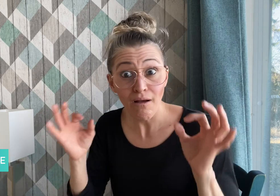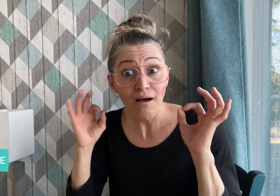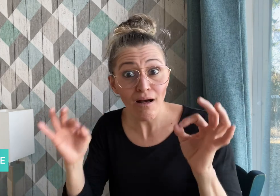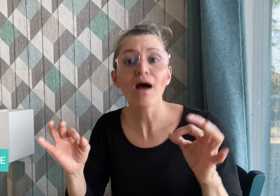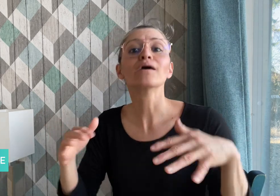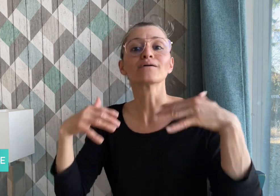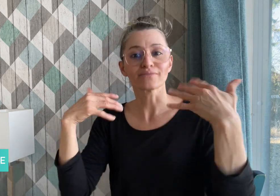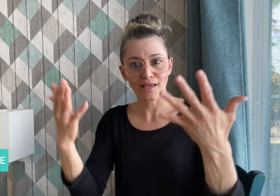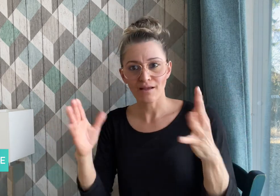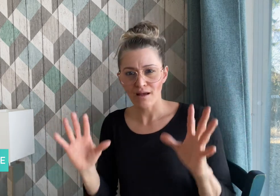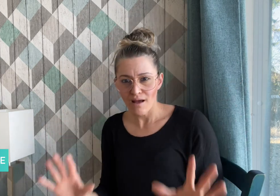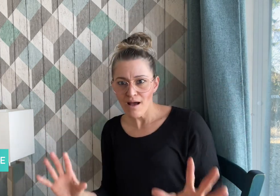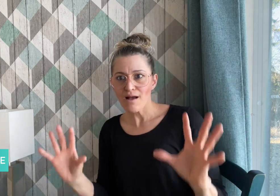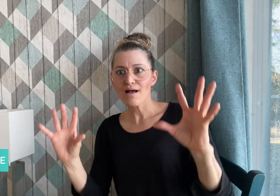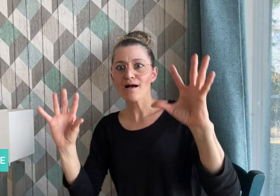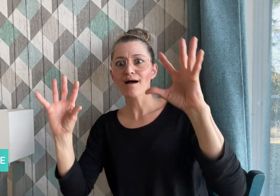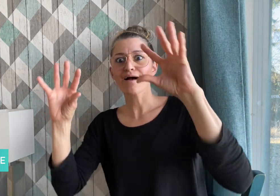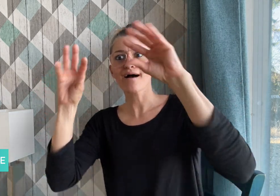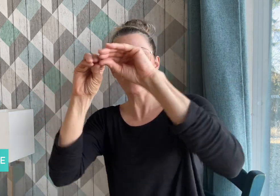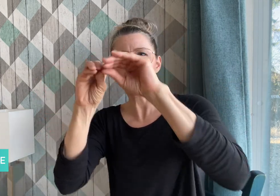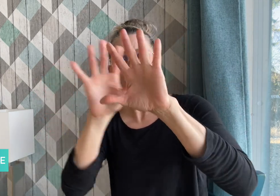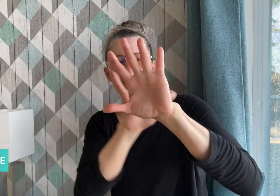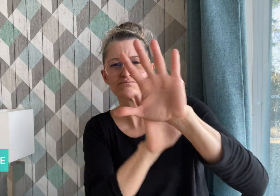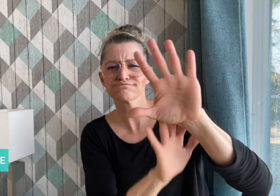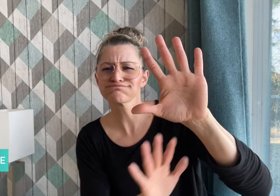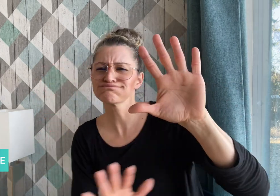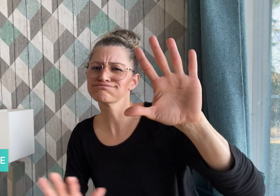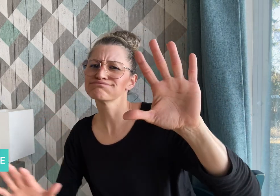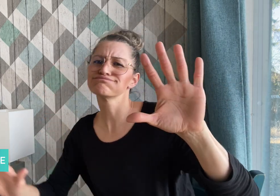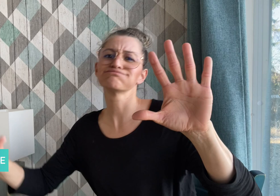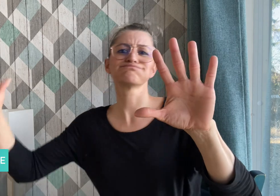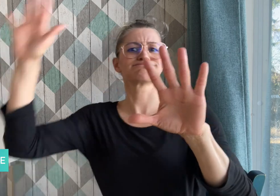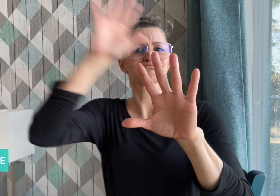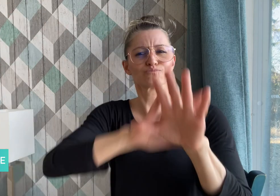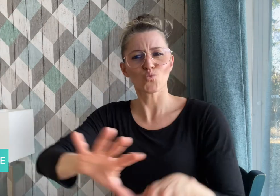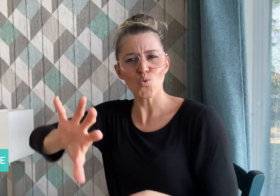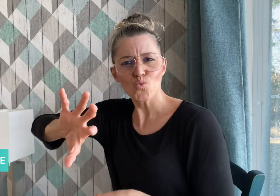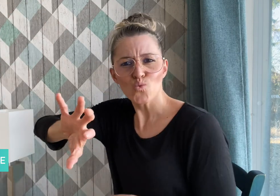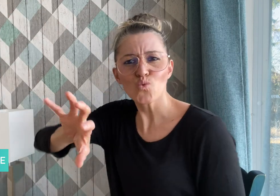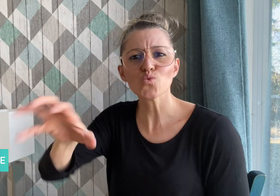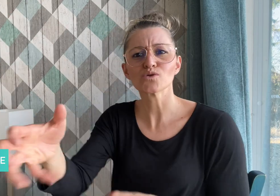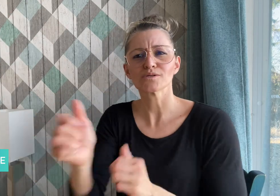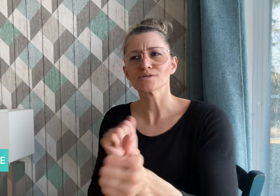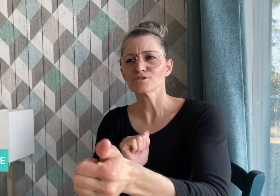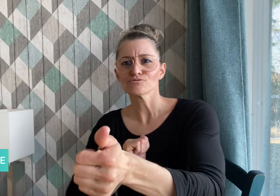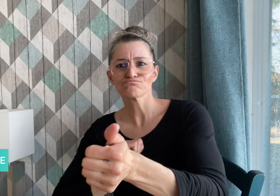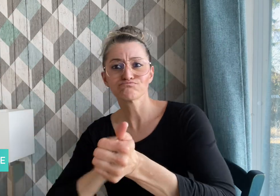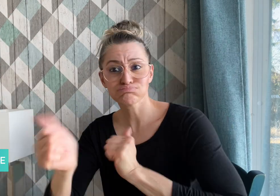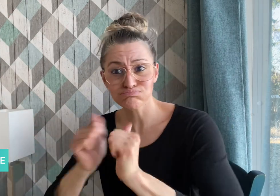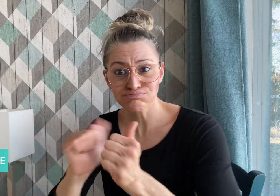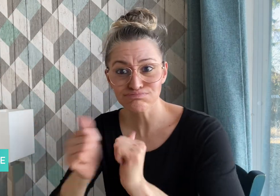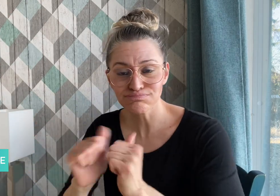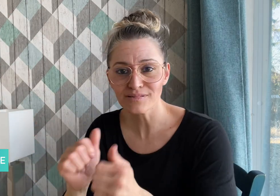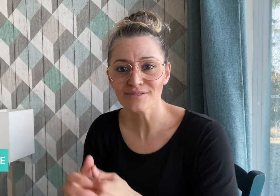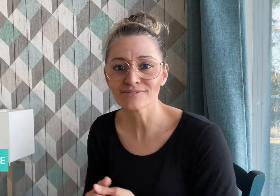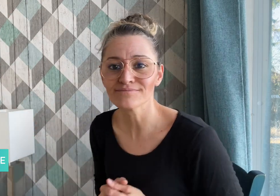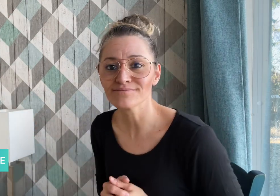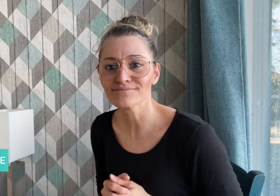opportunity to take part in national level competitions.